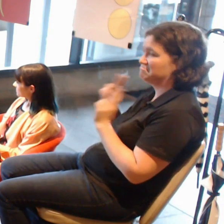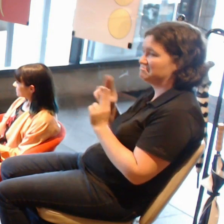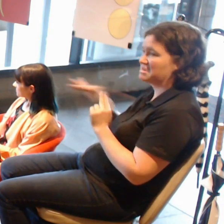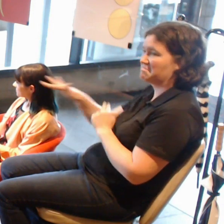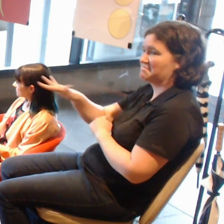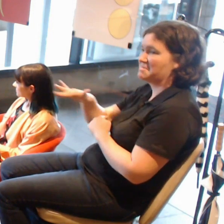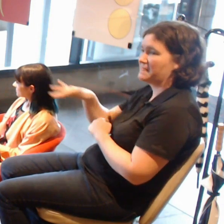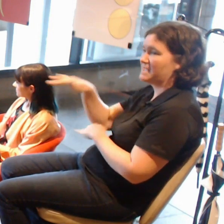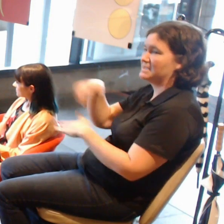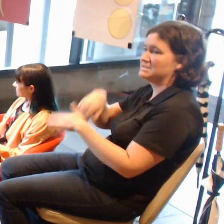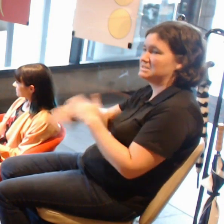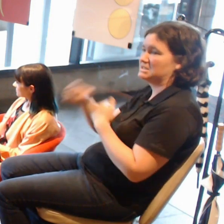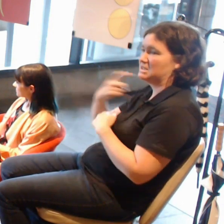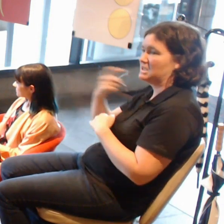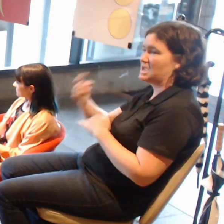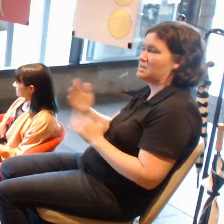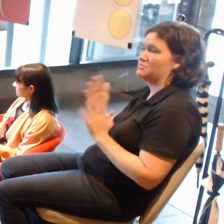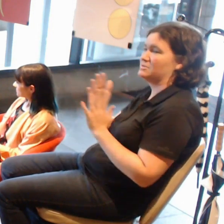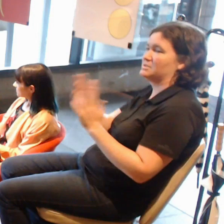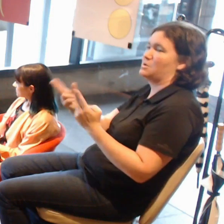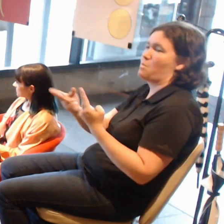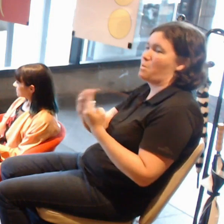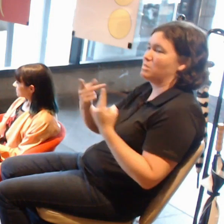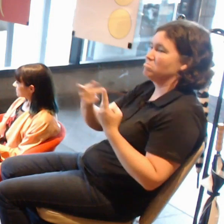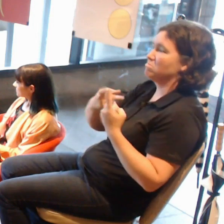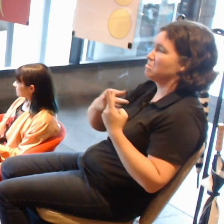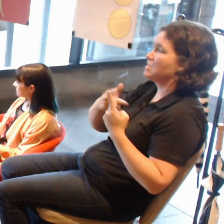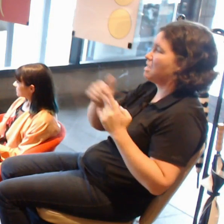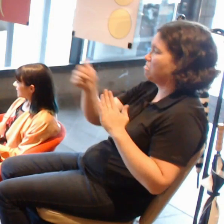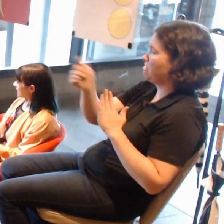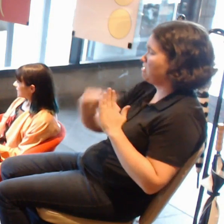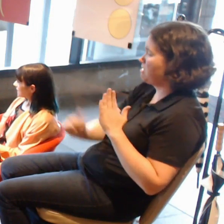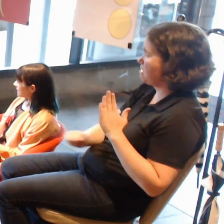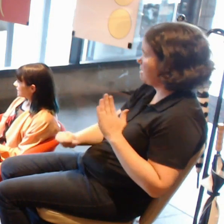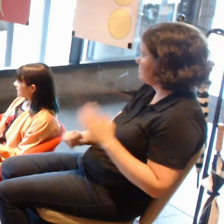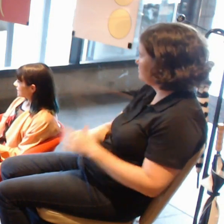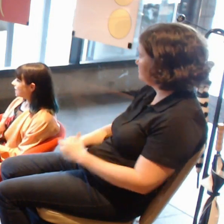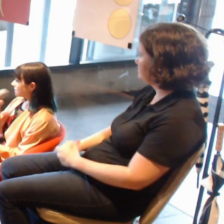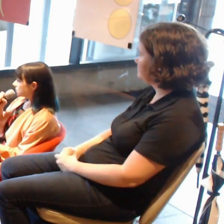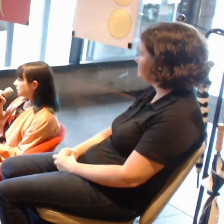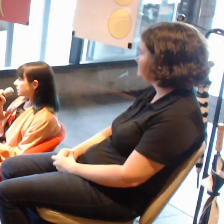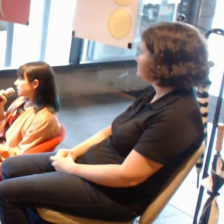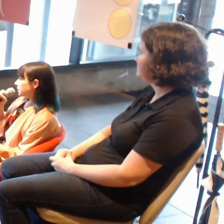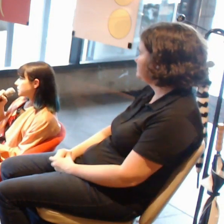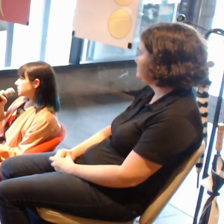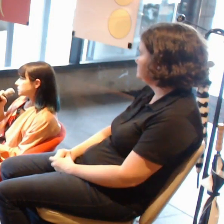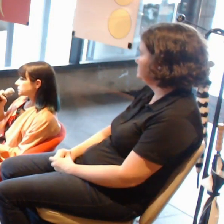alongside other media? Definitely looking at the difference